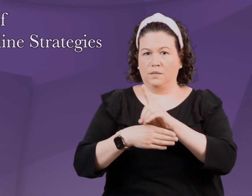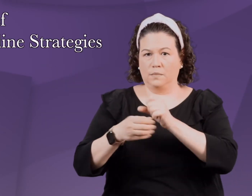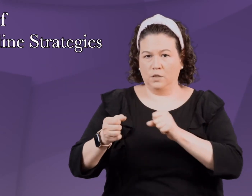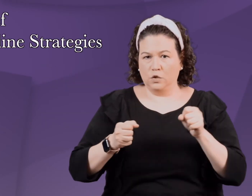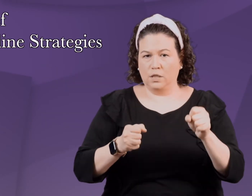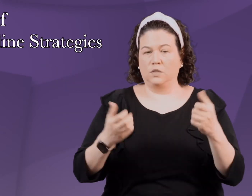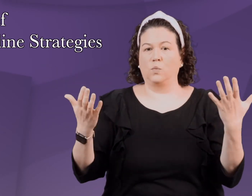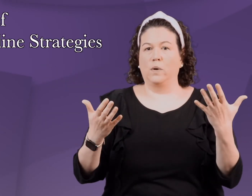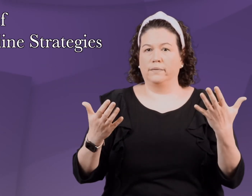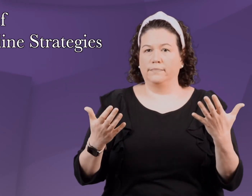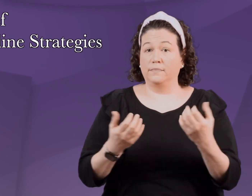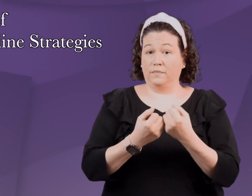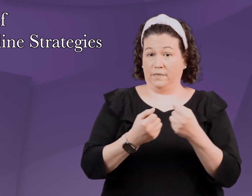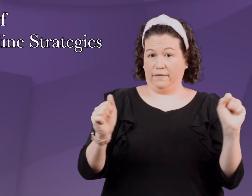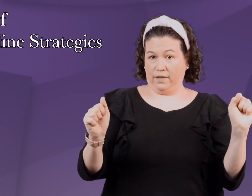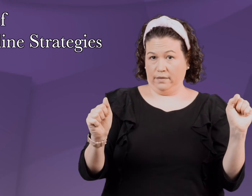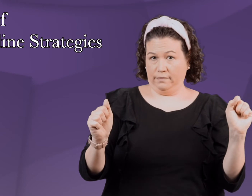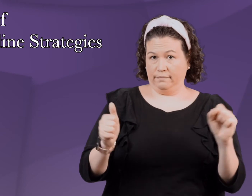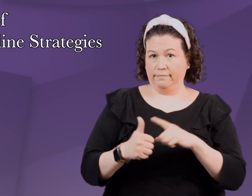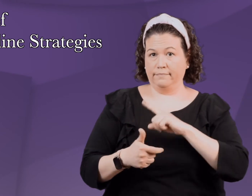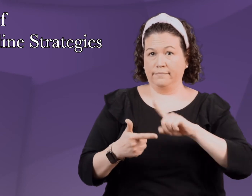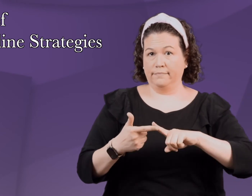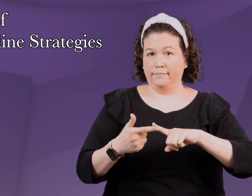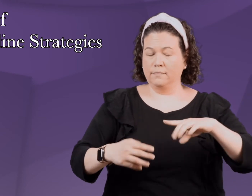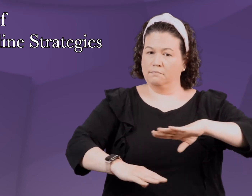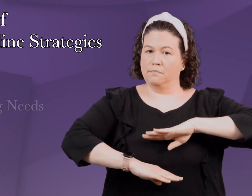The goal of all discipline strategies are safety,